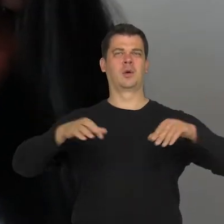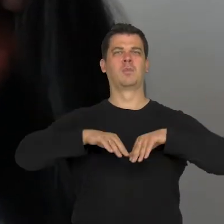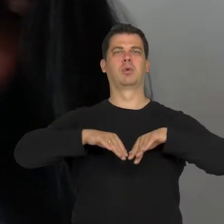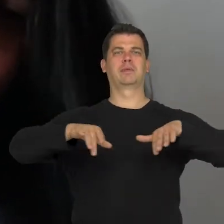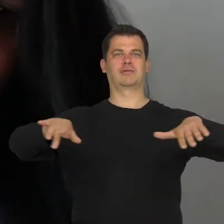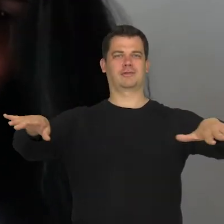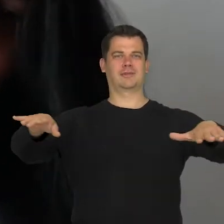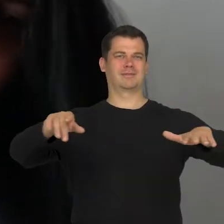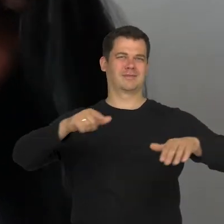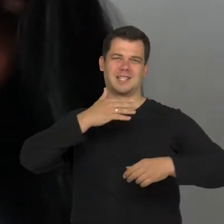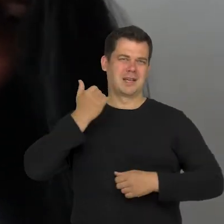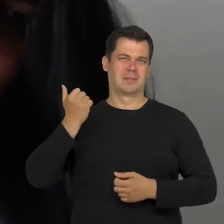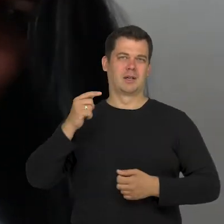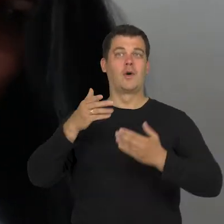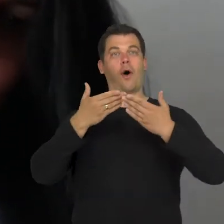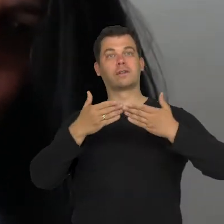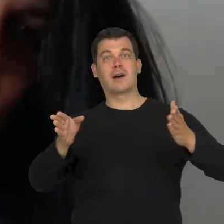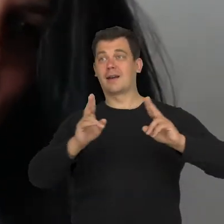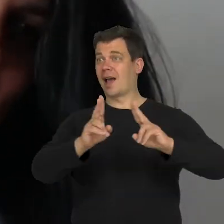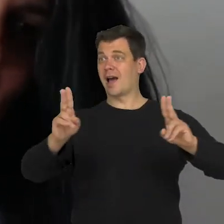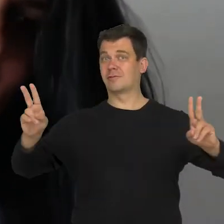because it's not open for all types of representation.